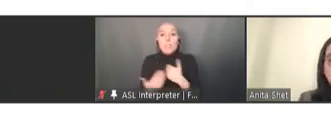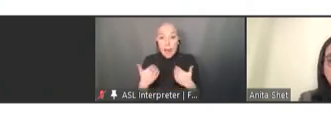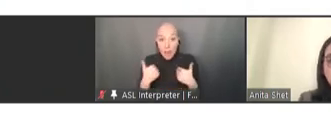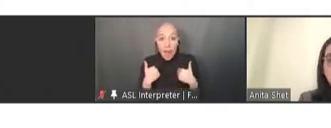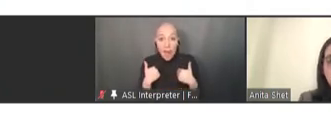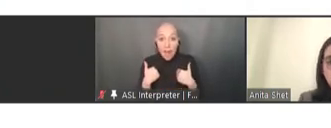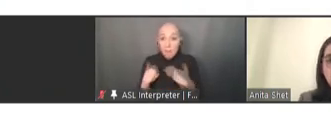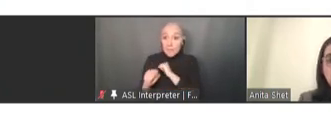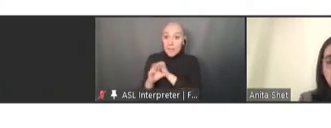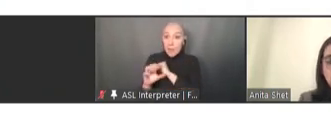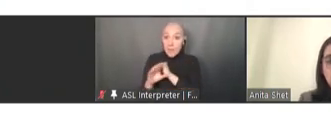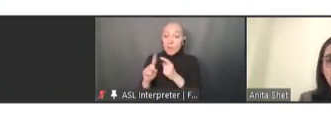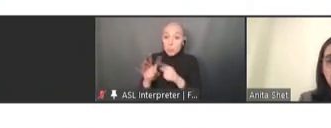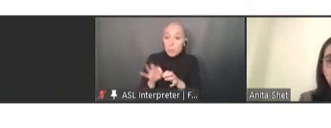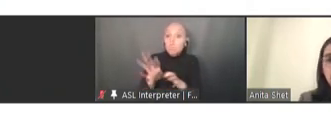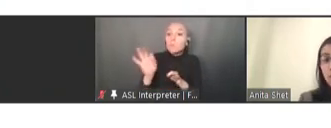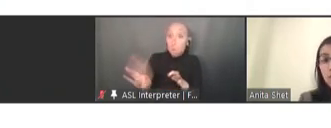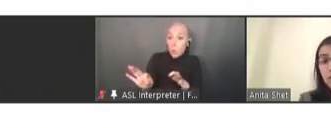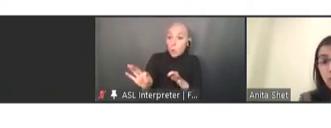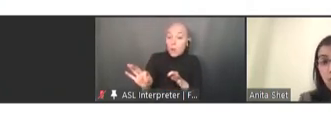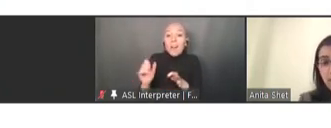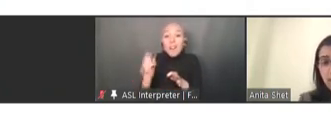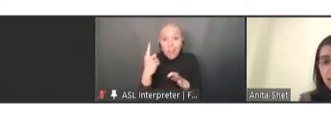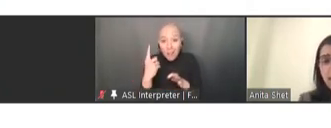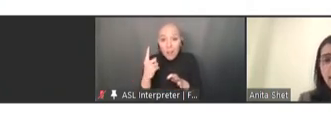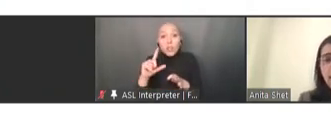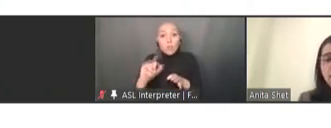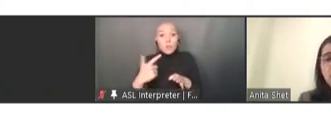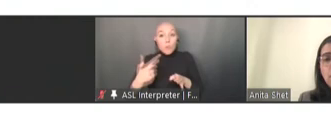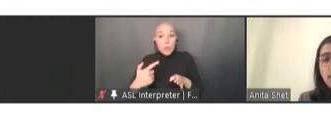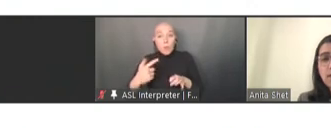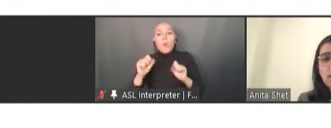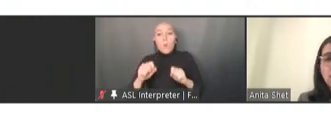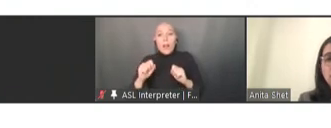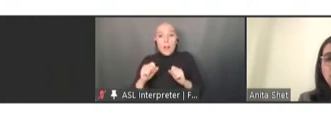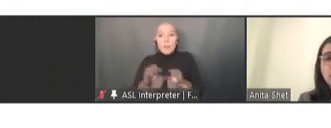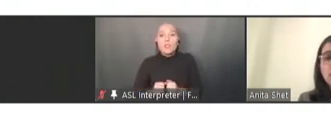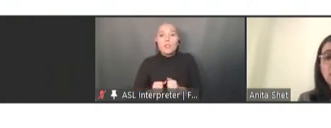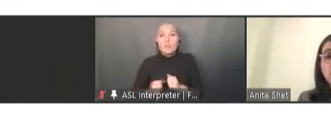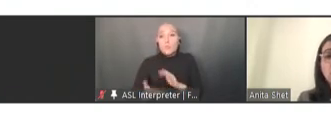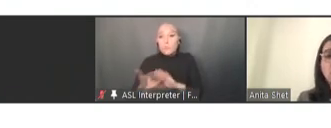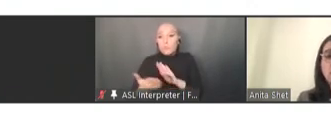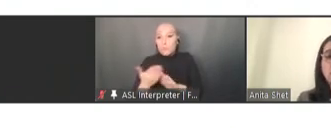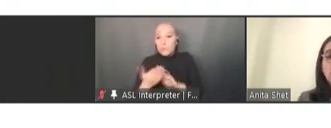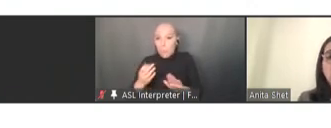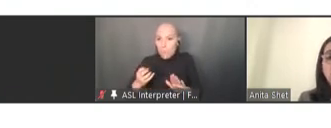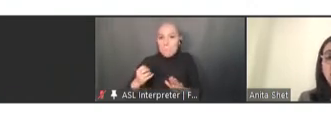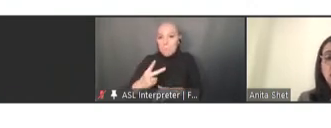to partially restore them in 2021. The red and orange countries are those that have not yet been